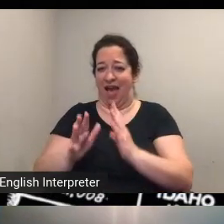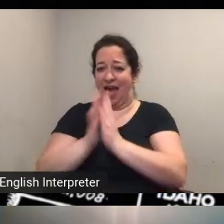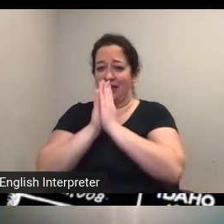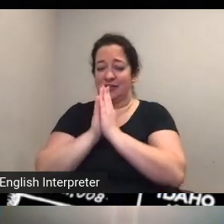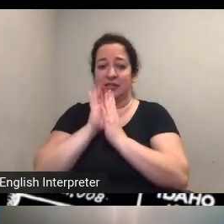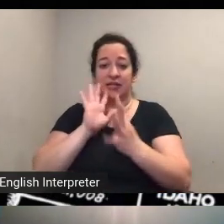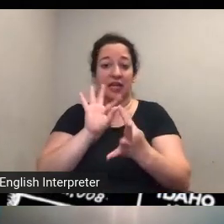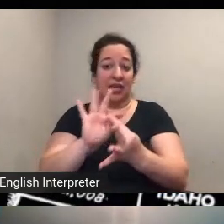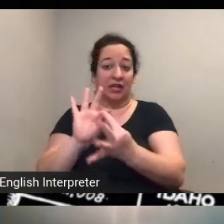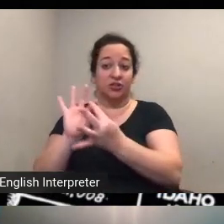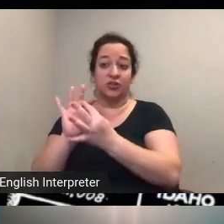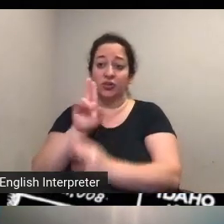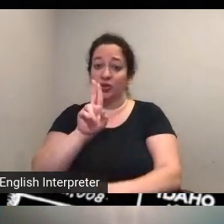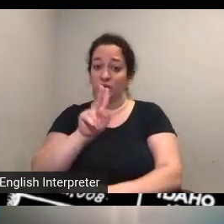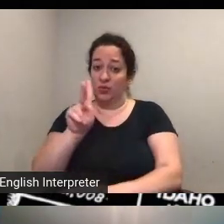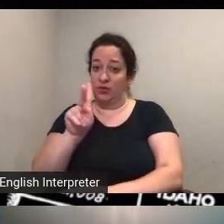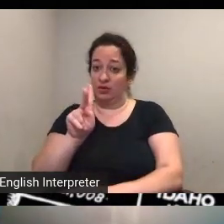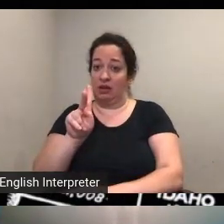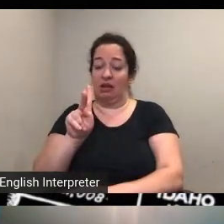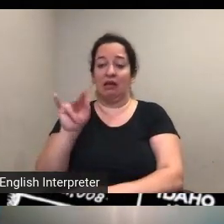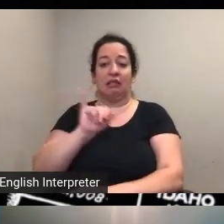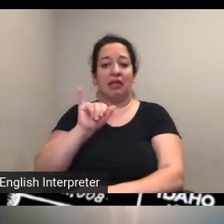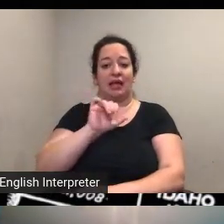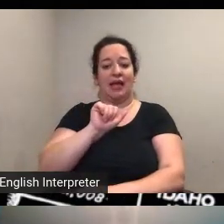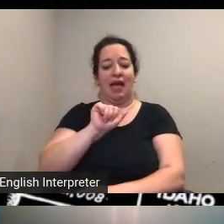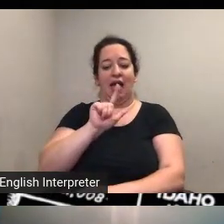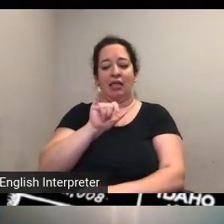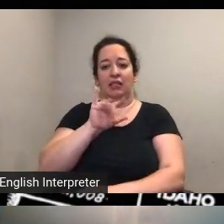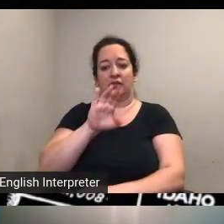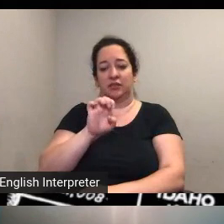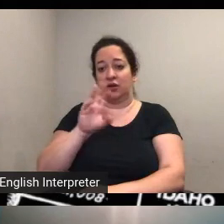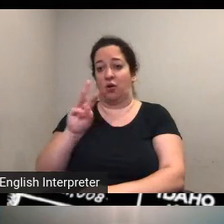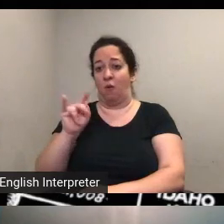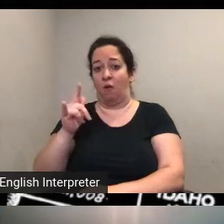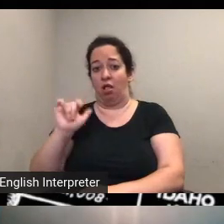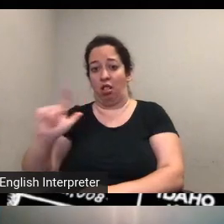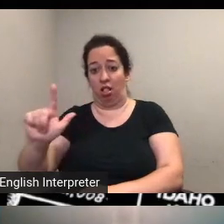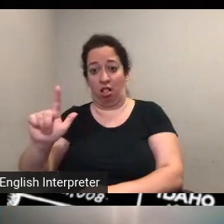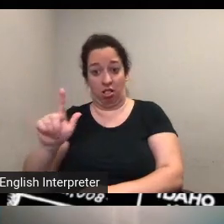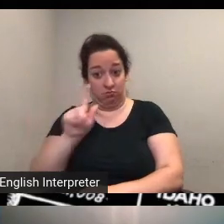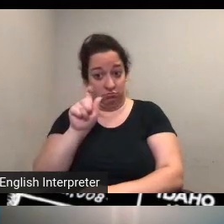by american activists like alice paul as well